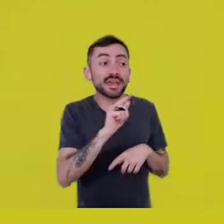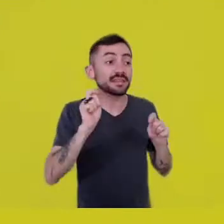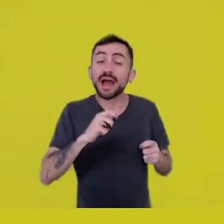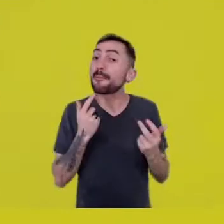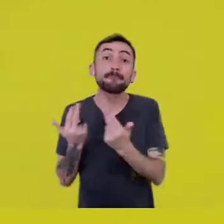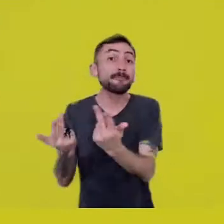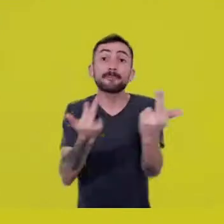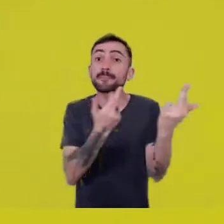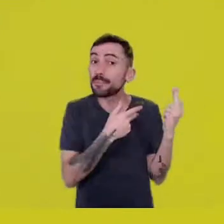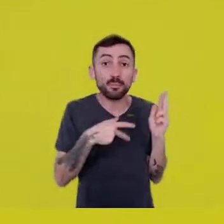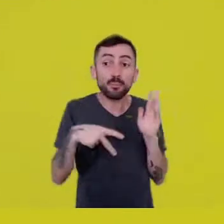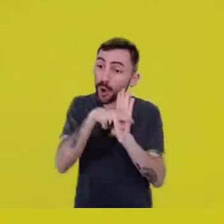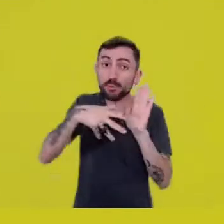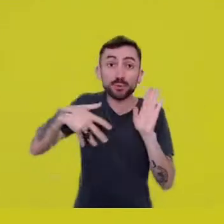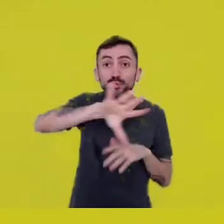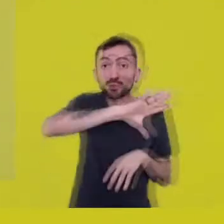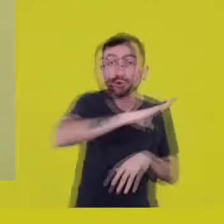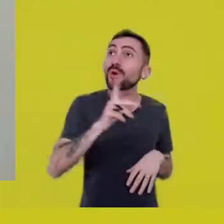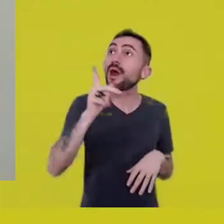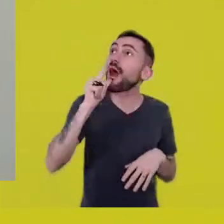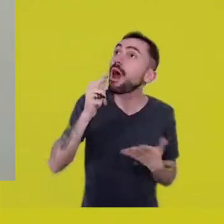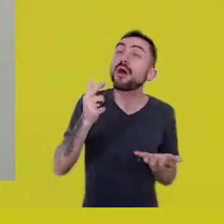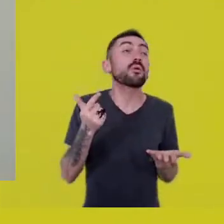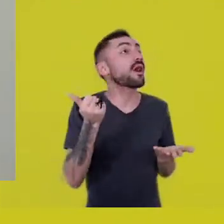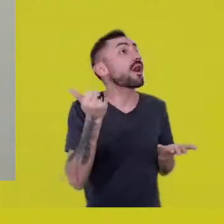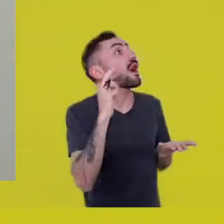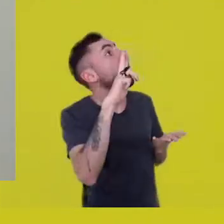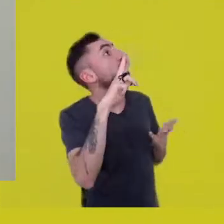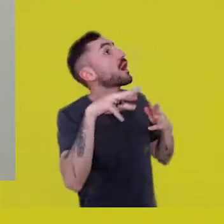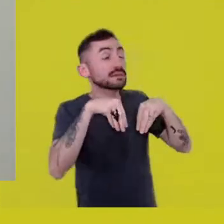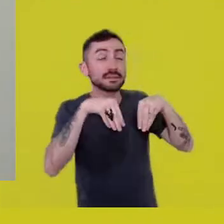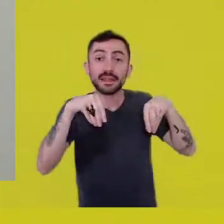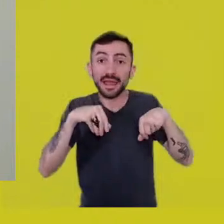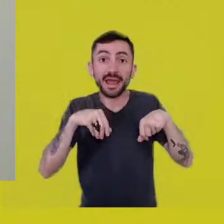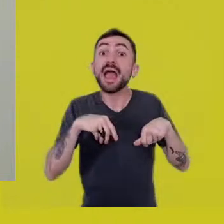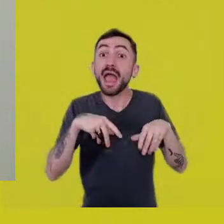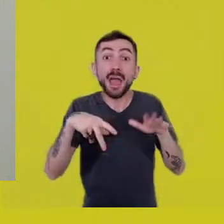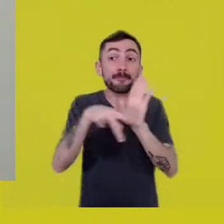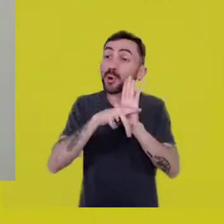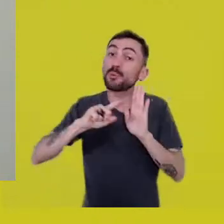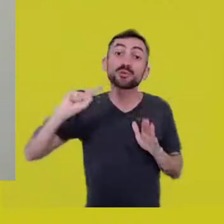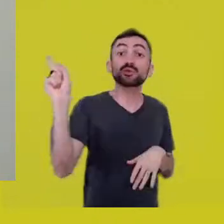meaning, earth, water and air - are being predated